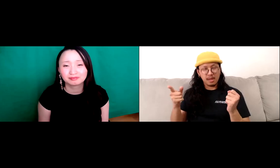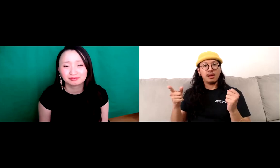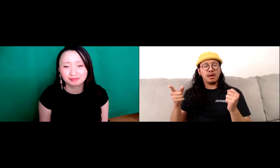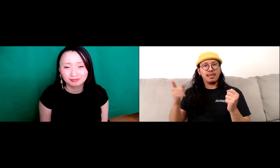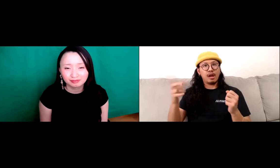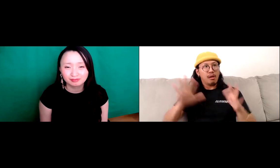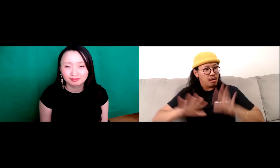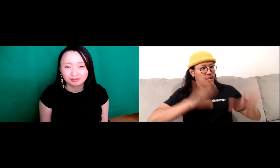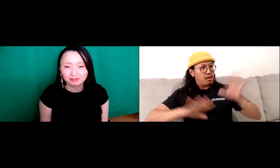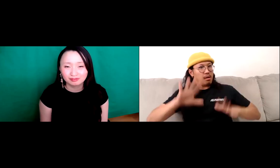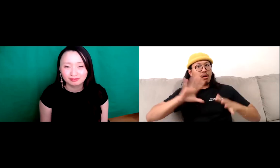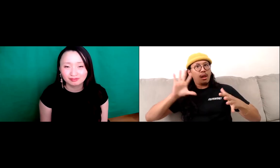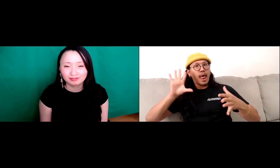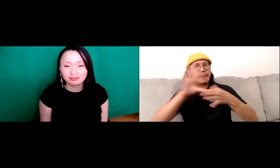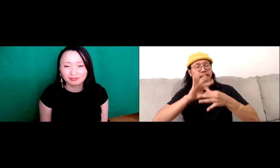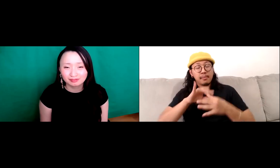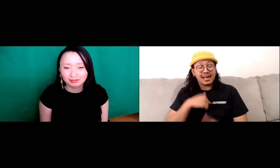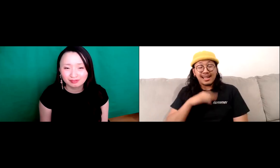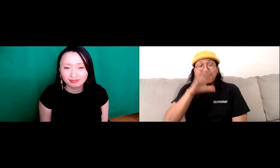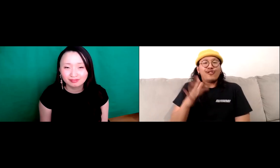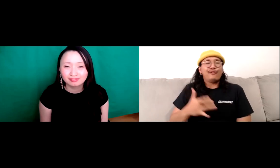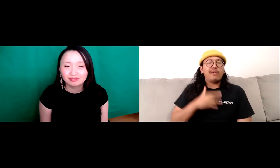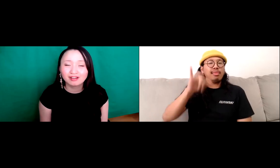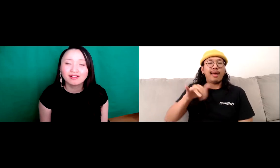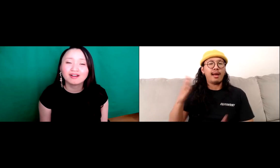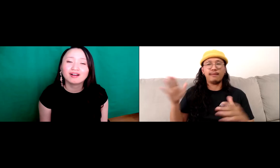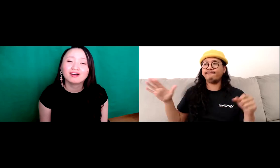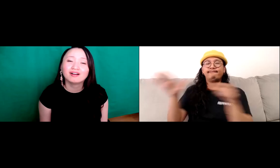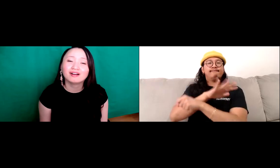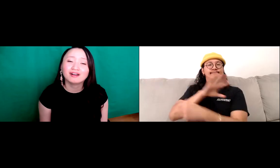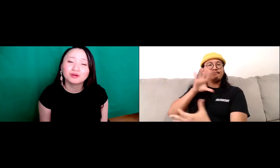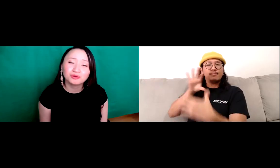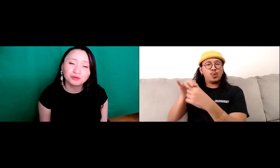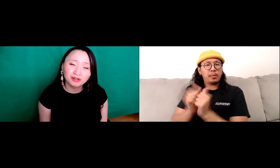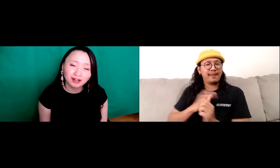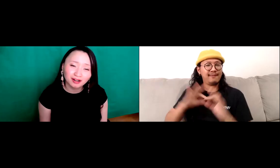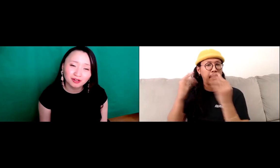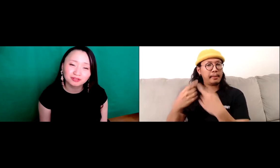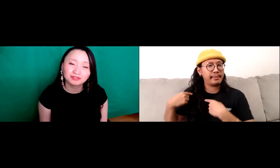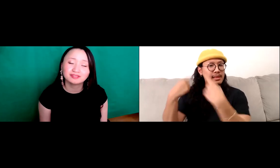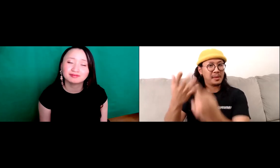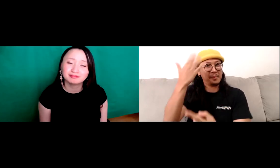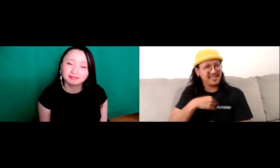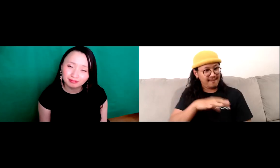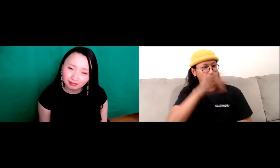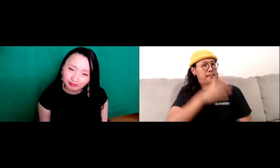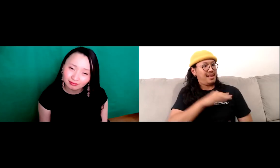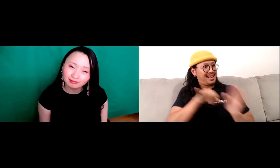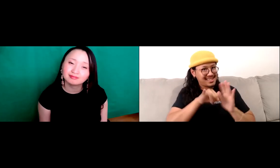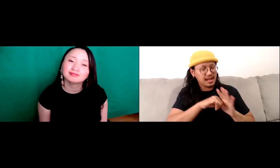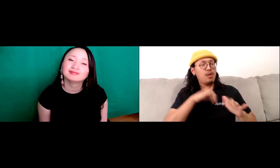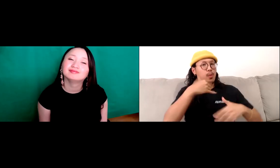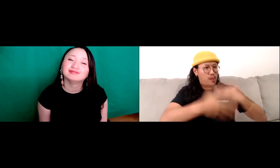story with my family and I never really felt fully connected with my family,